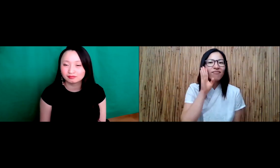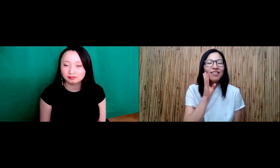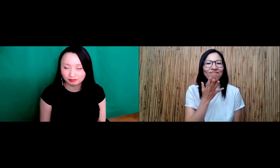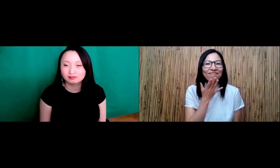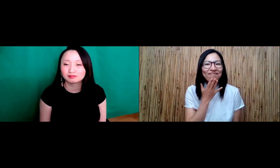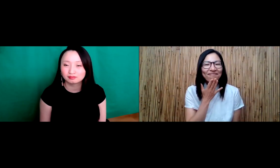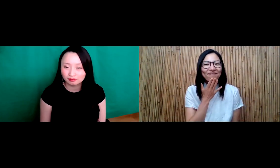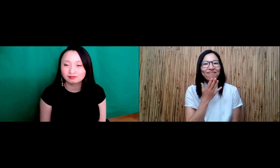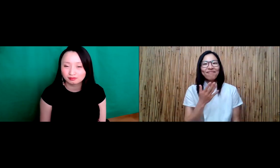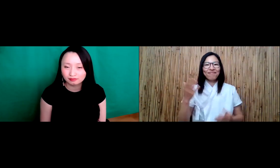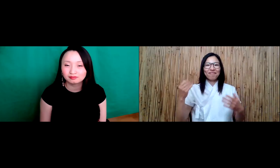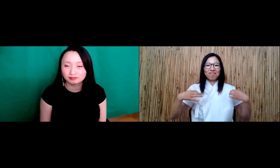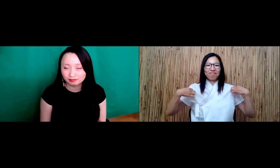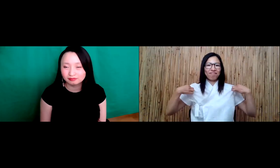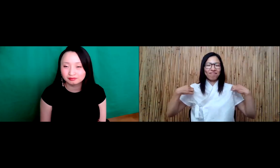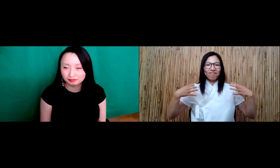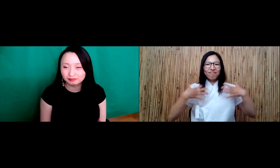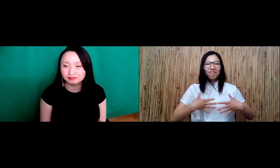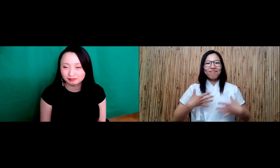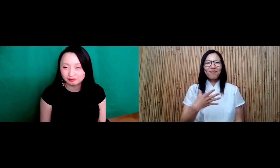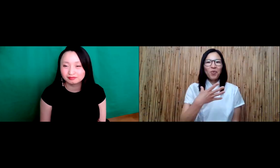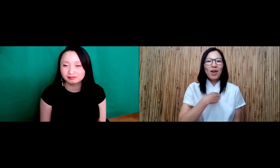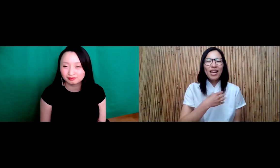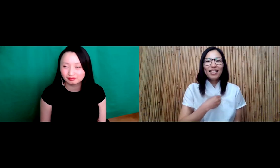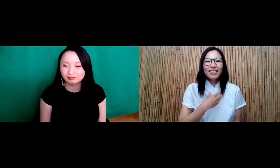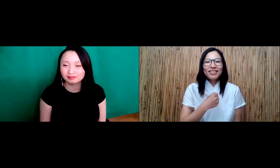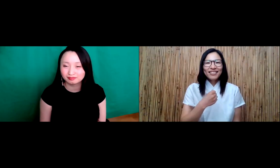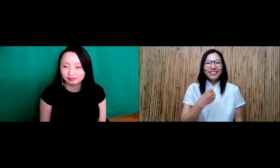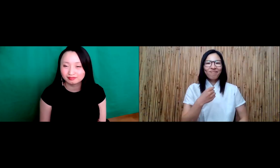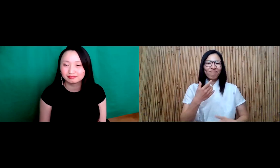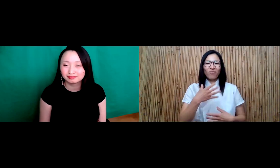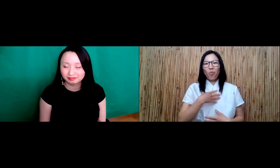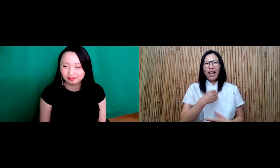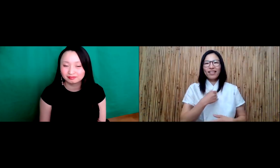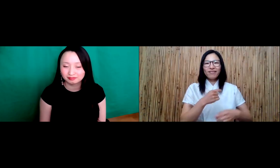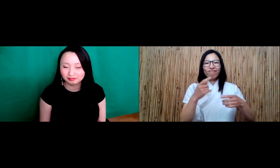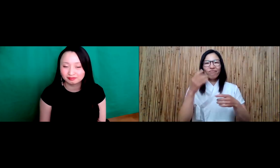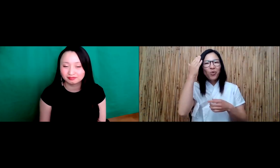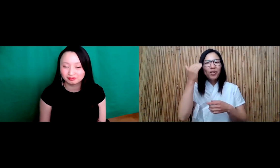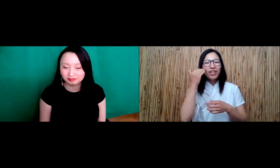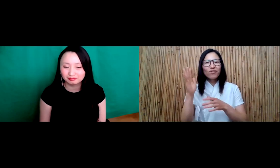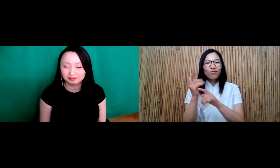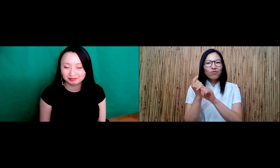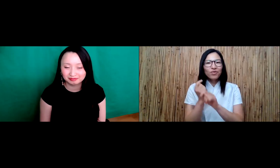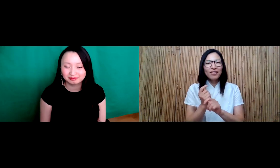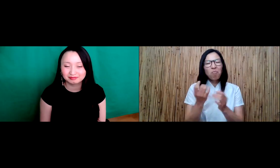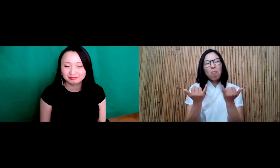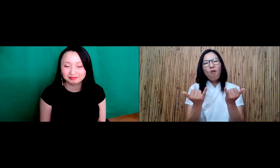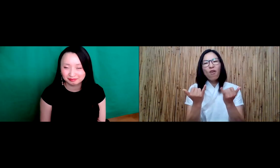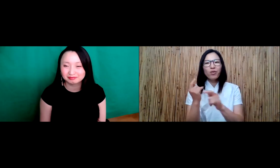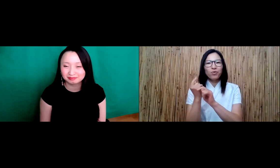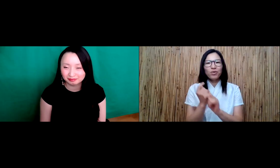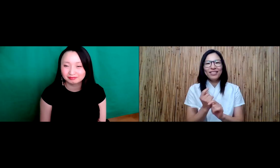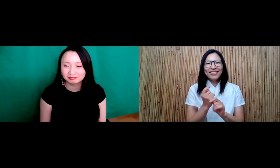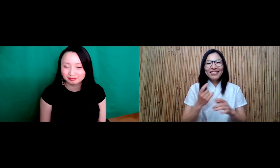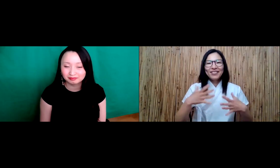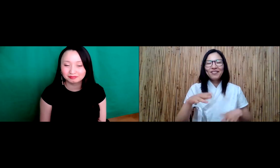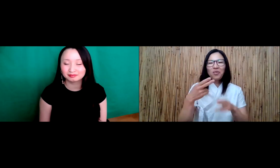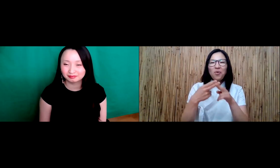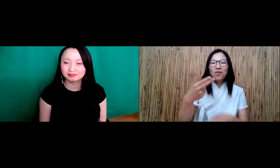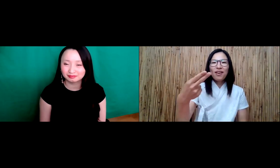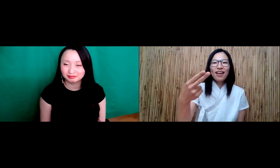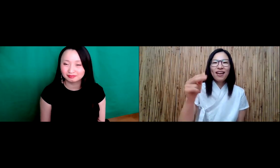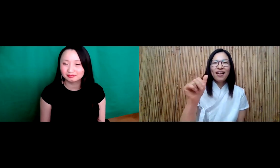I am sitting in front of a bamboo wall. I'm wearing a white top it's technically traditional